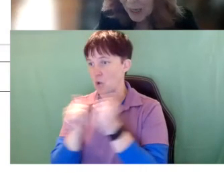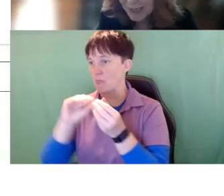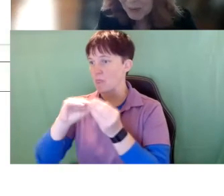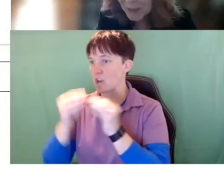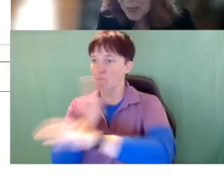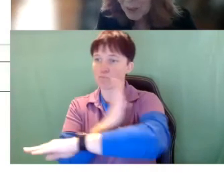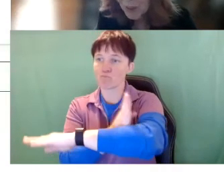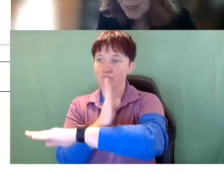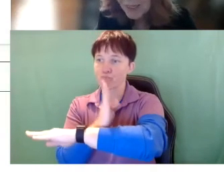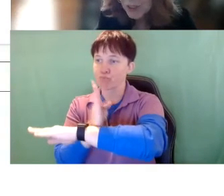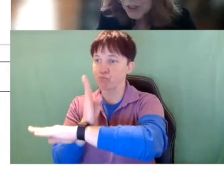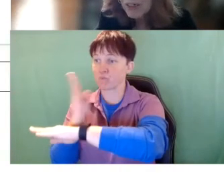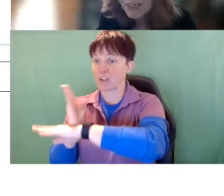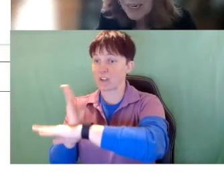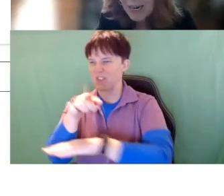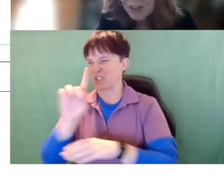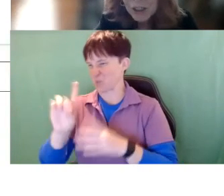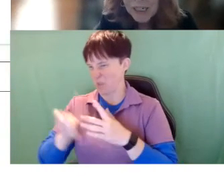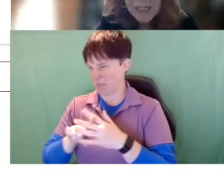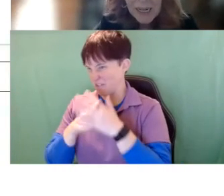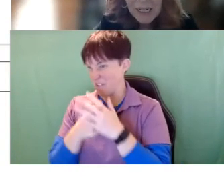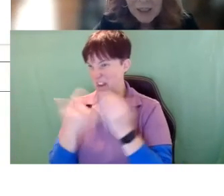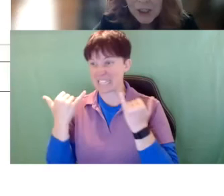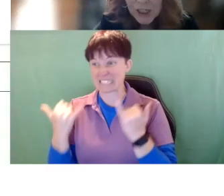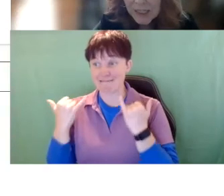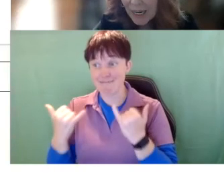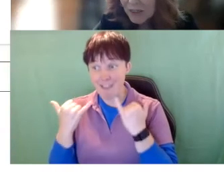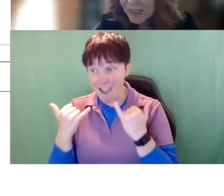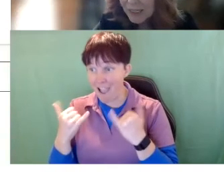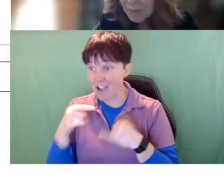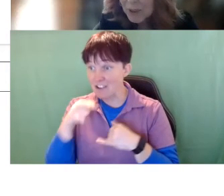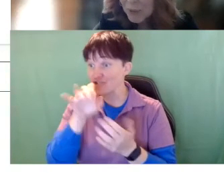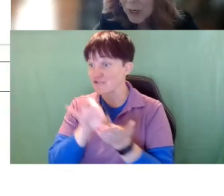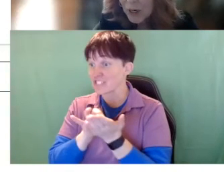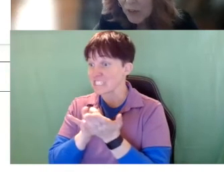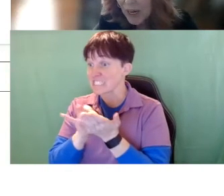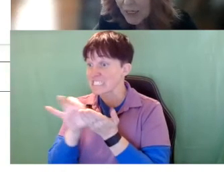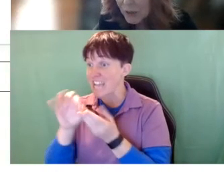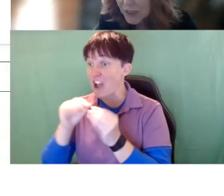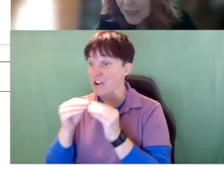this is kind of where they started. Now she she's counting numbers way over the hundreds